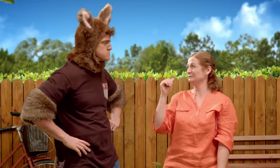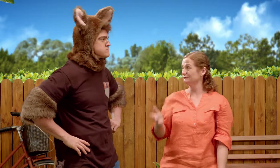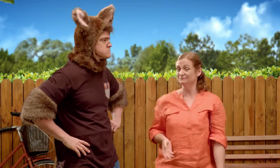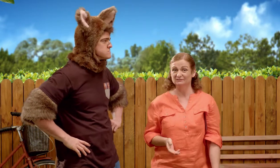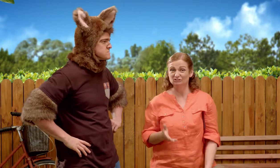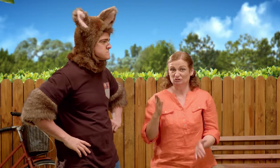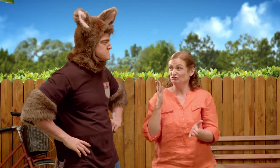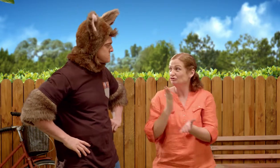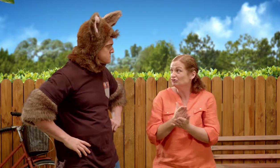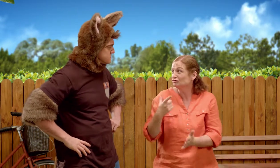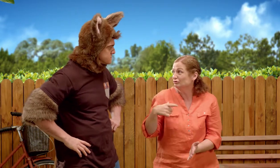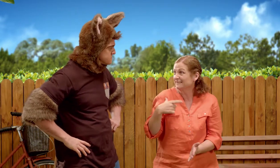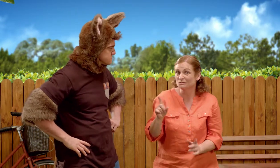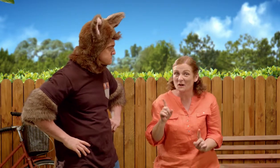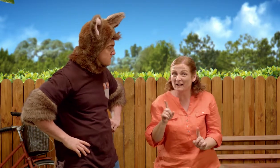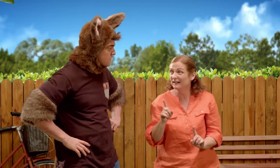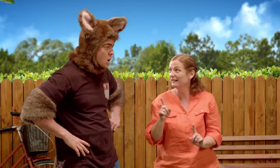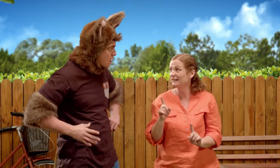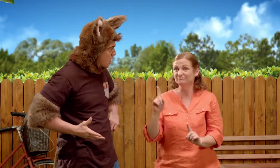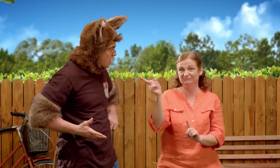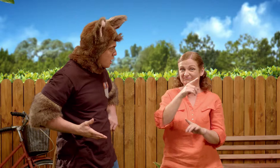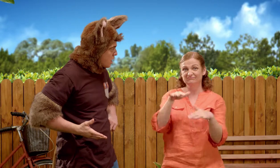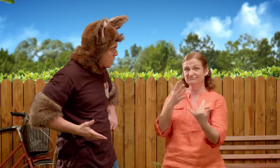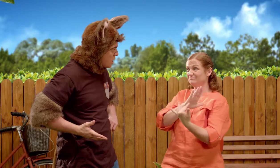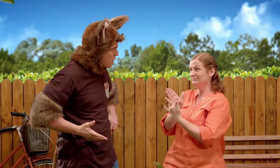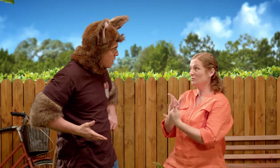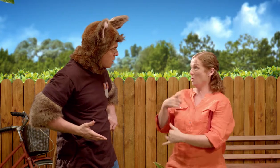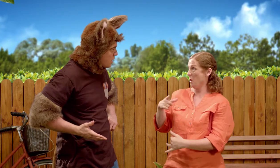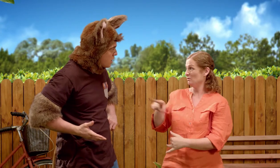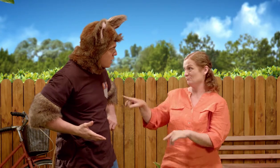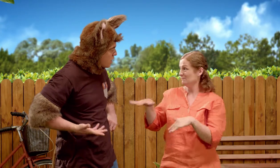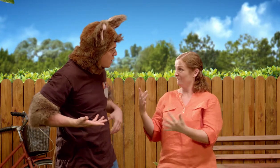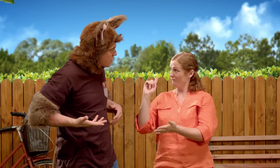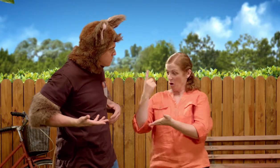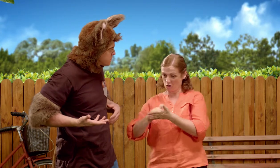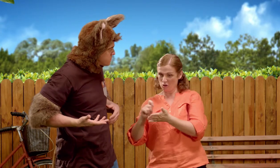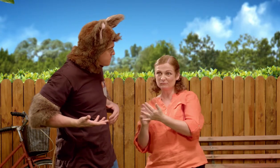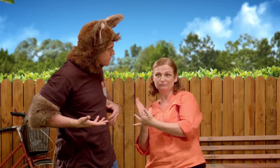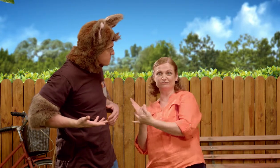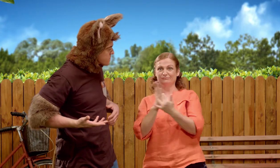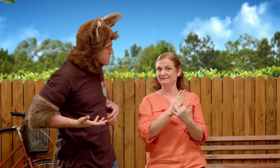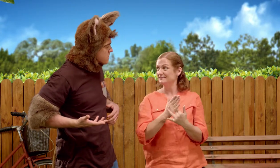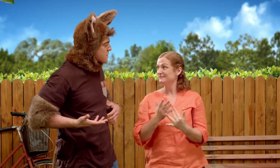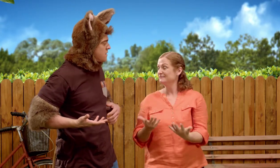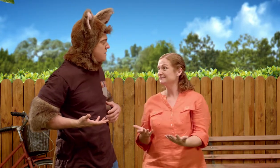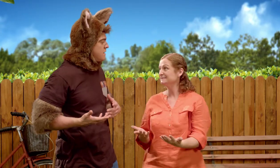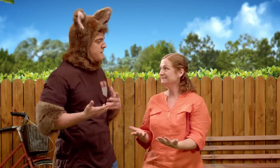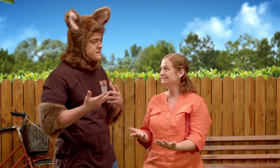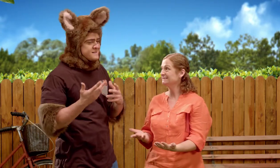I think the real reason why you're not getting any mail is because you're not sending any letters to anyone.